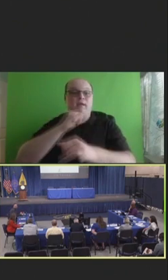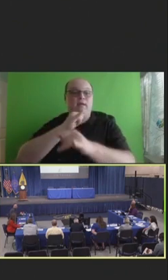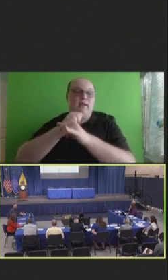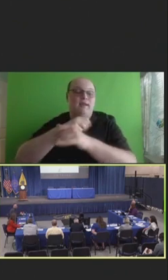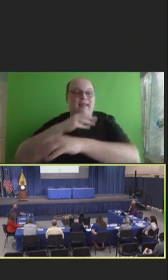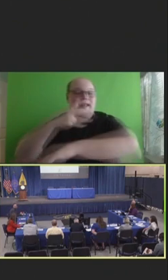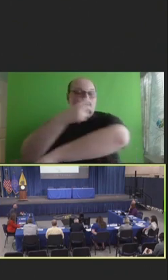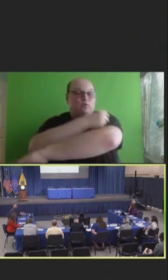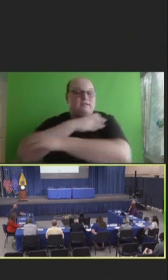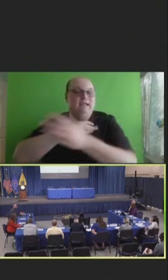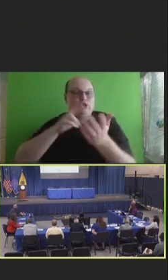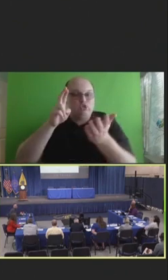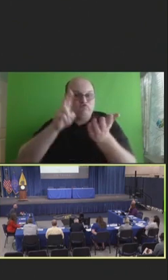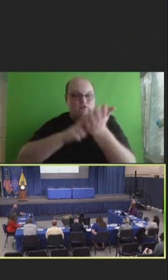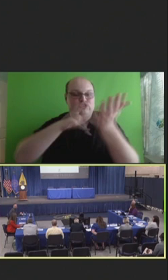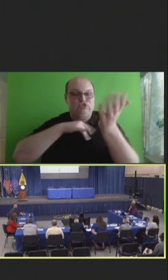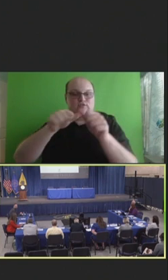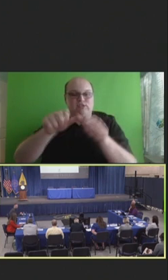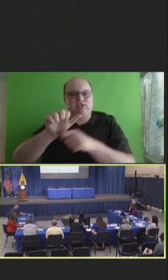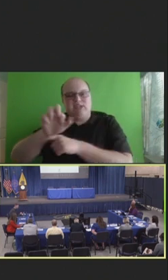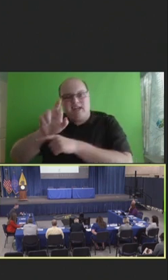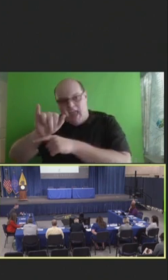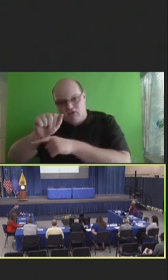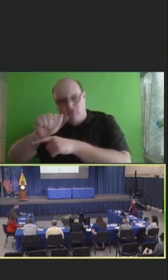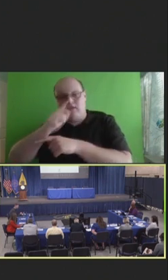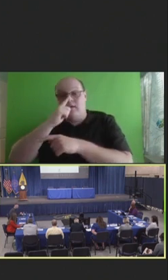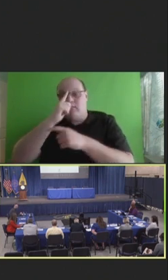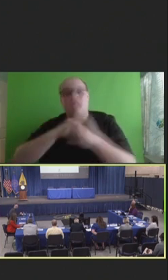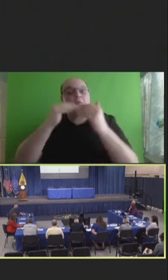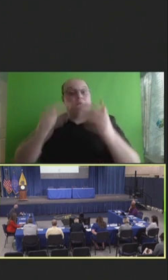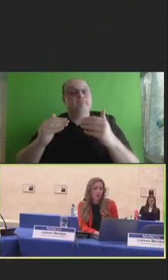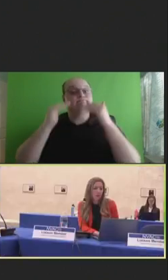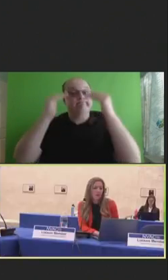And I'm pleased to be with you to provide an update.